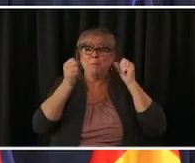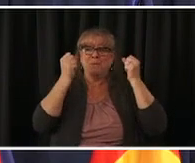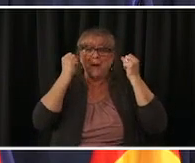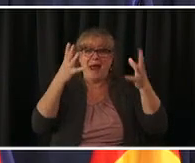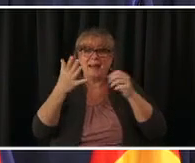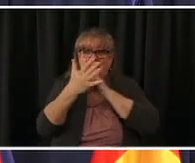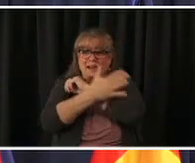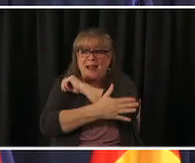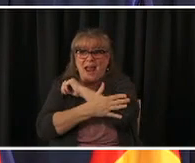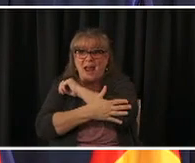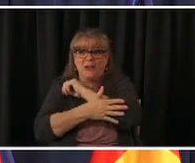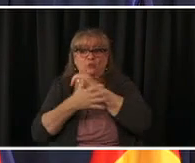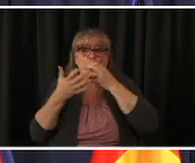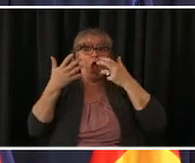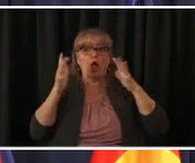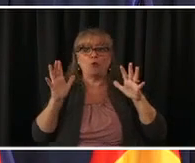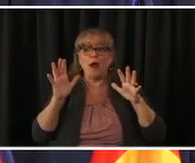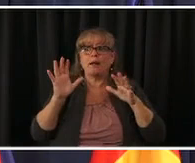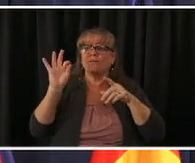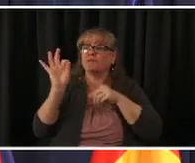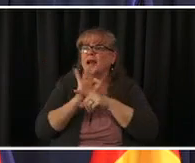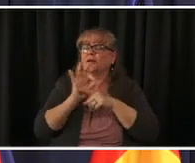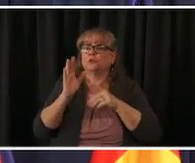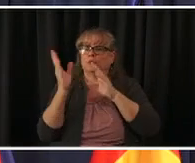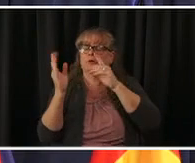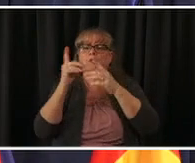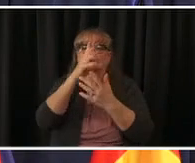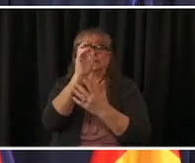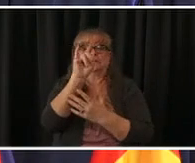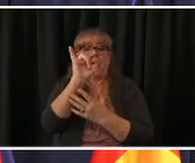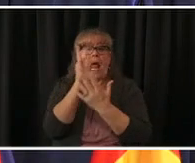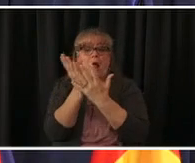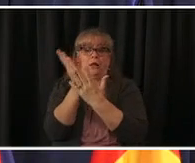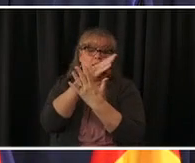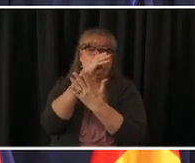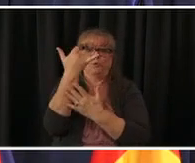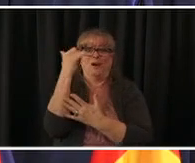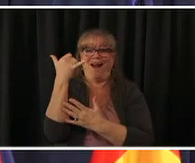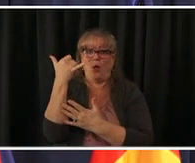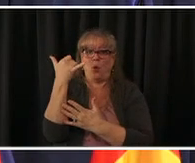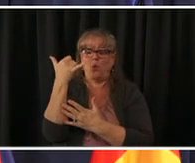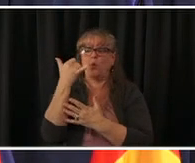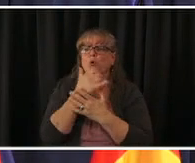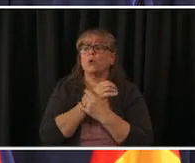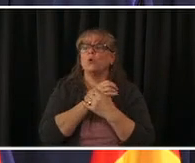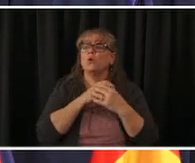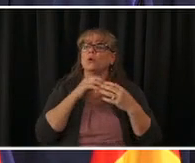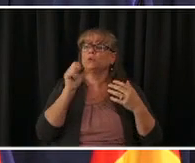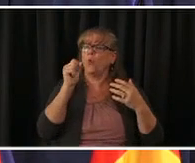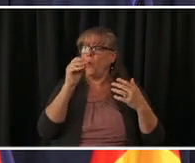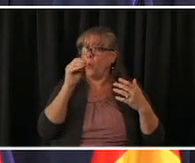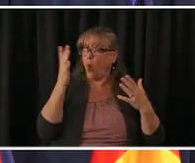more going to green what are your thoughts about um the mass quarter uh at least for counties that